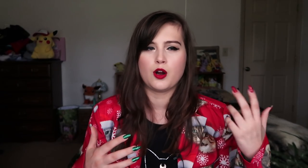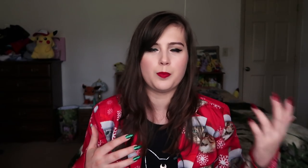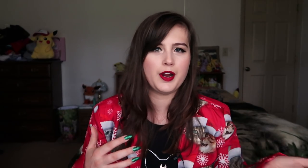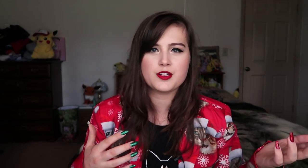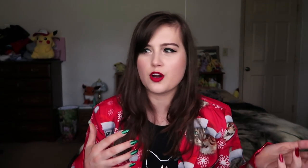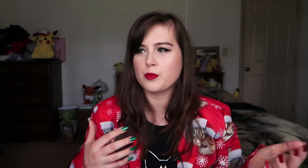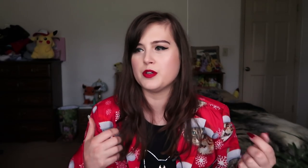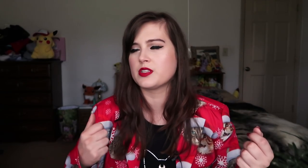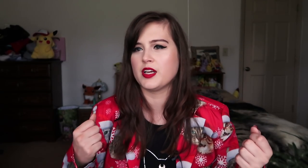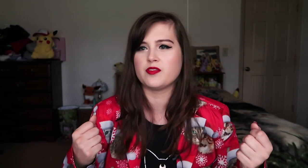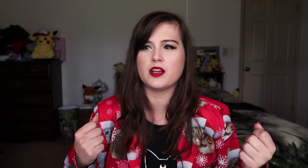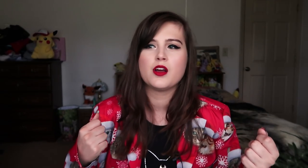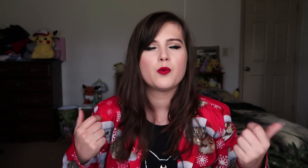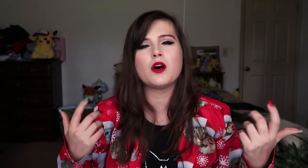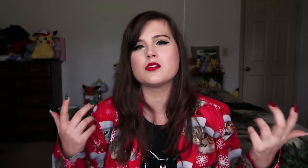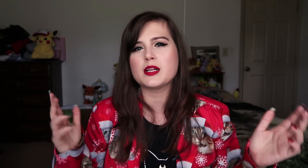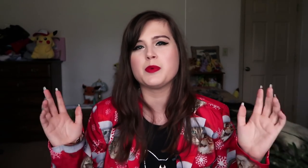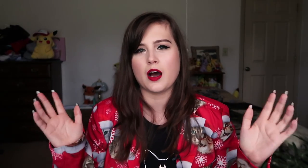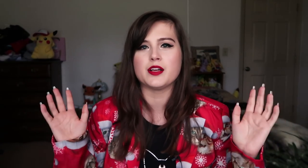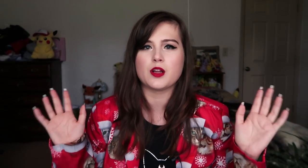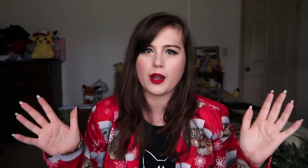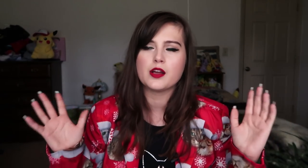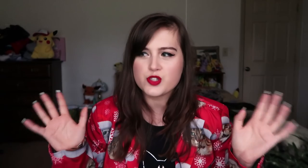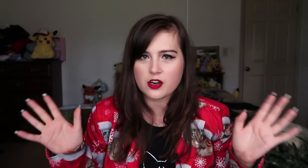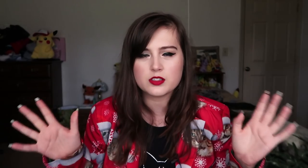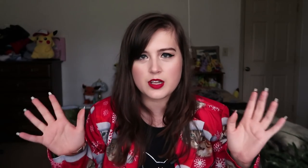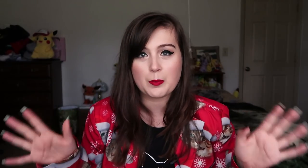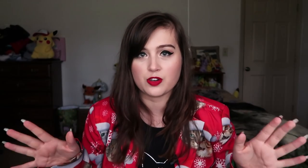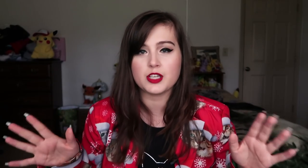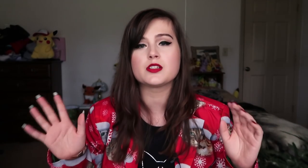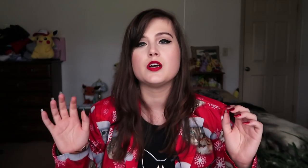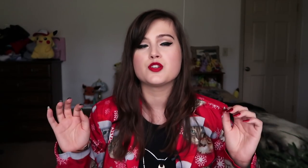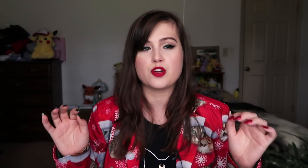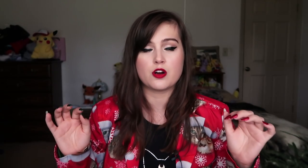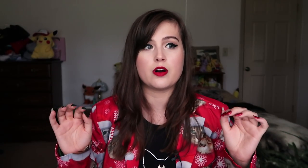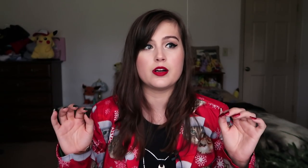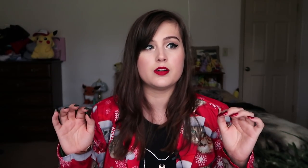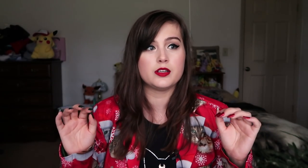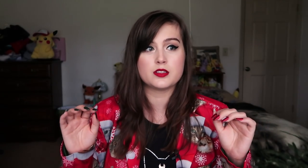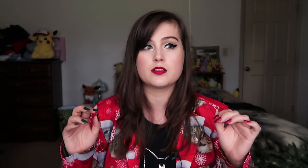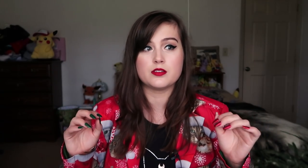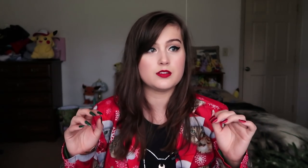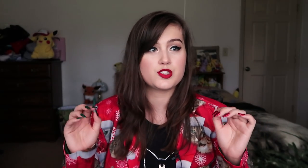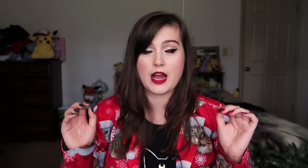Her parents are abusive and, well, let's be honest, OK, Cheryl's not perfect. Cheryl is...